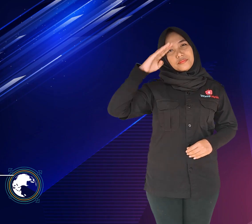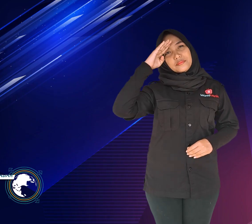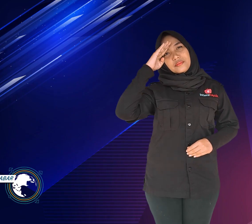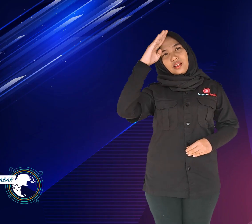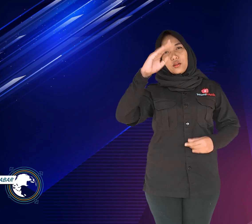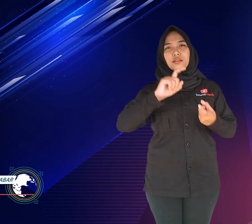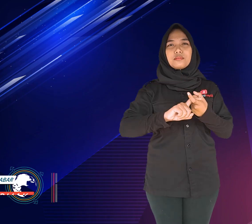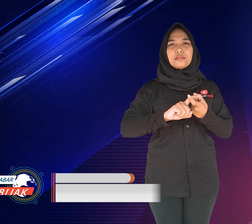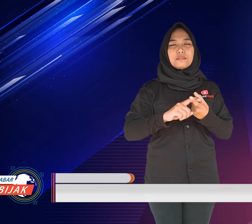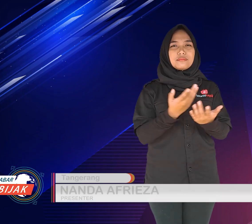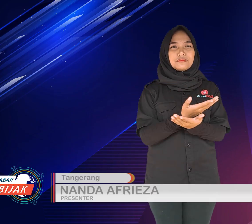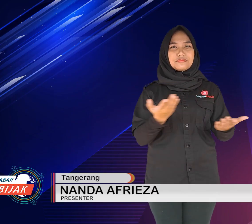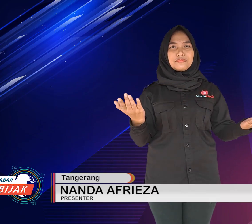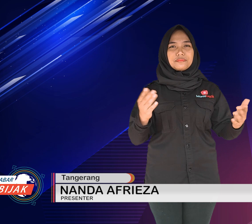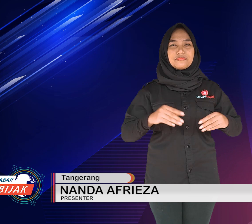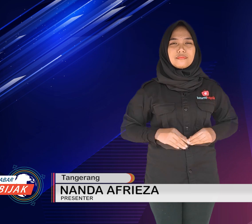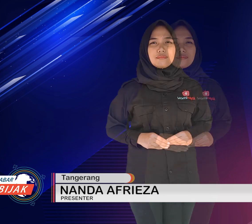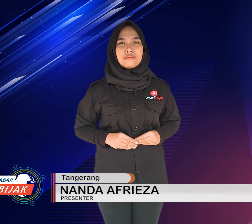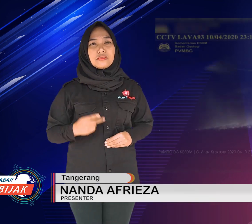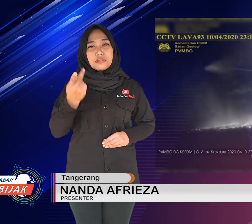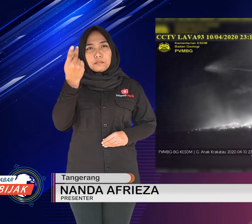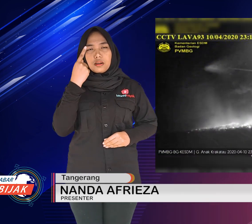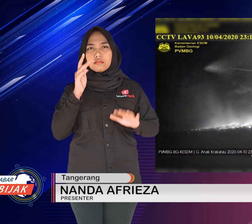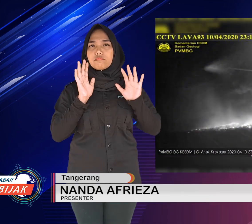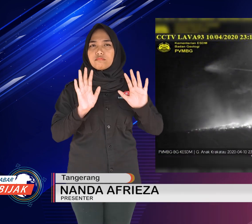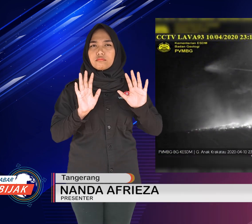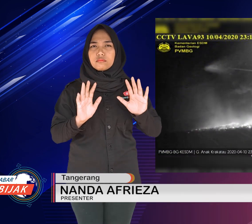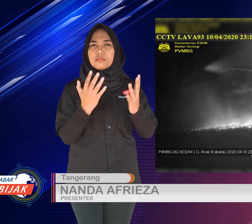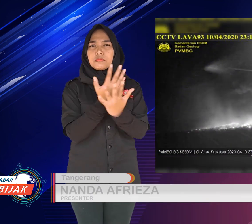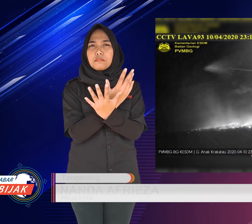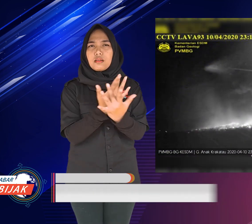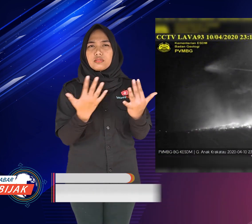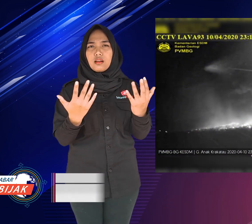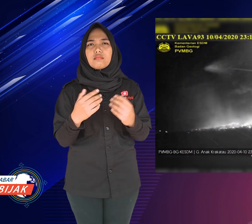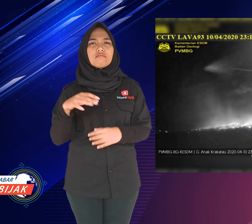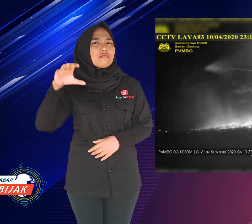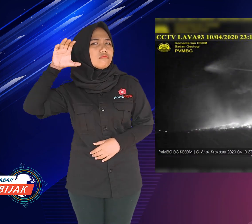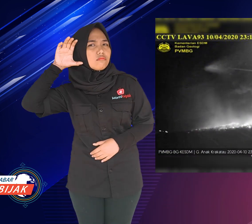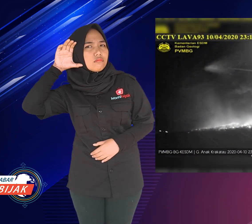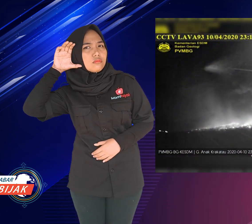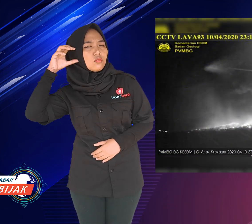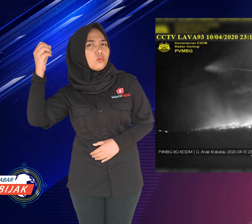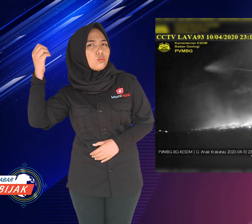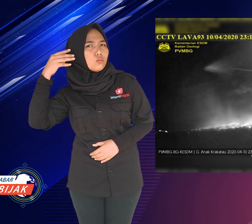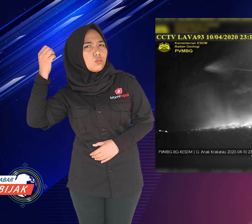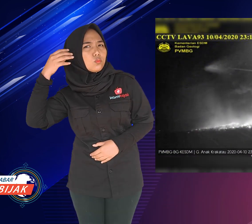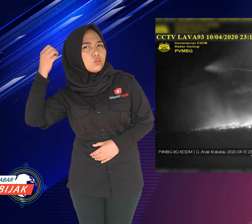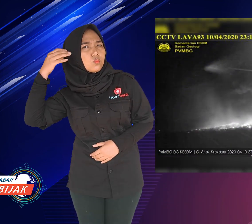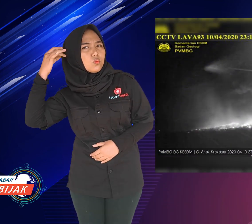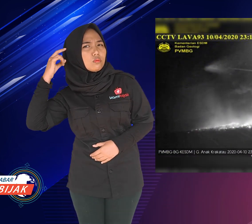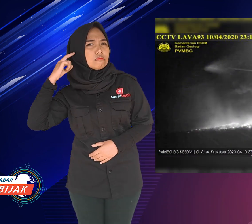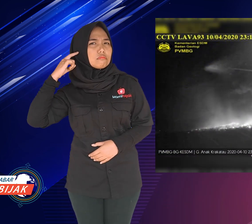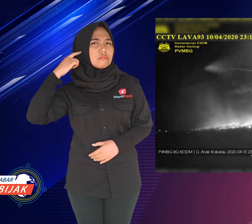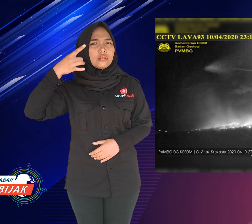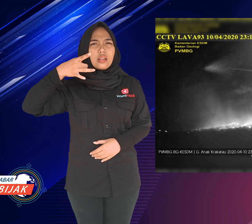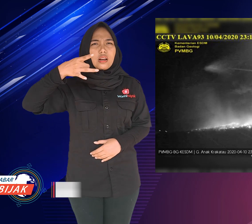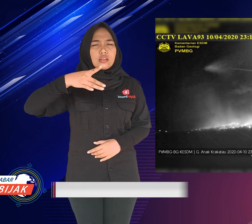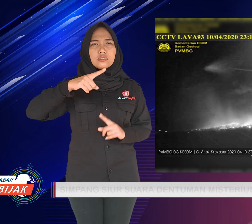Hello everyone, yesterday a lot of people heard a loud bang sound